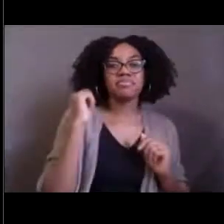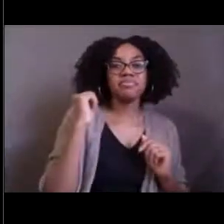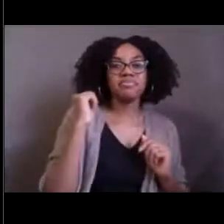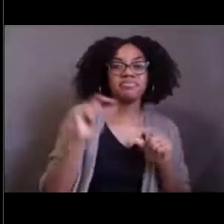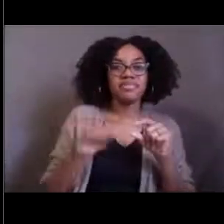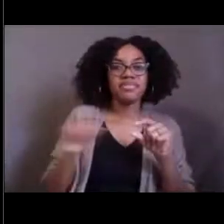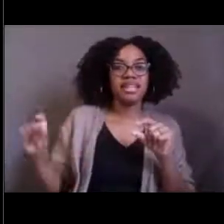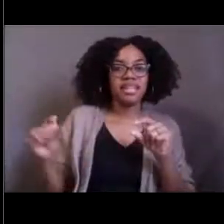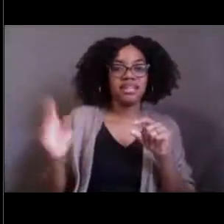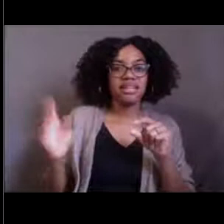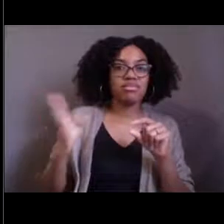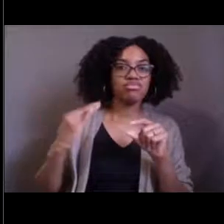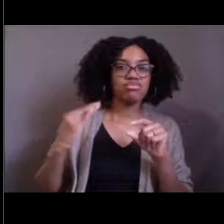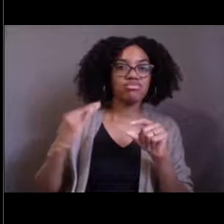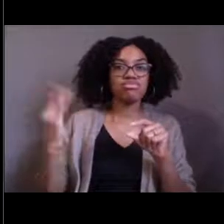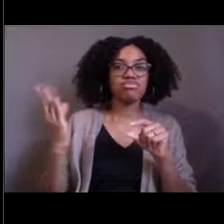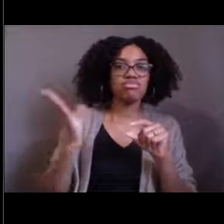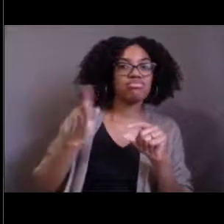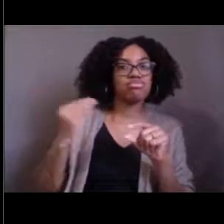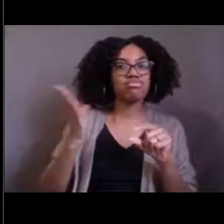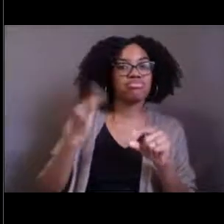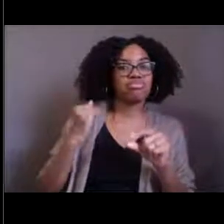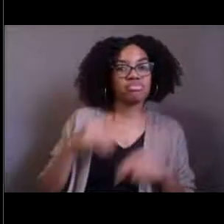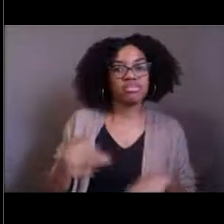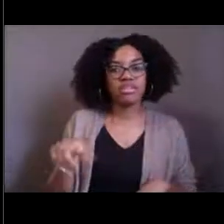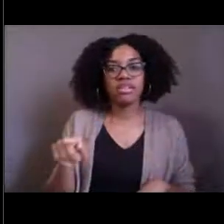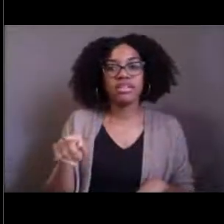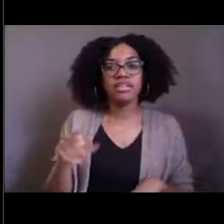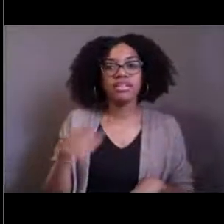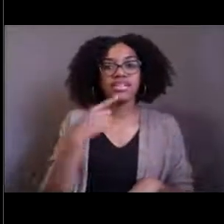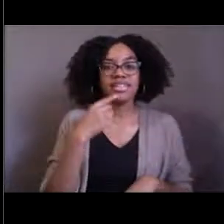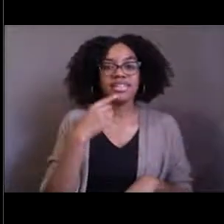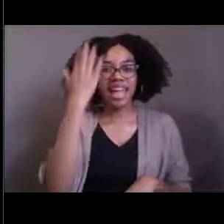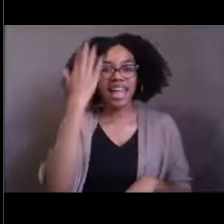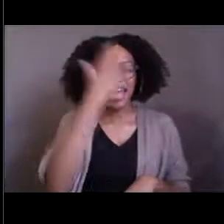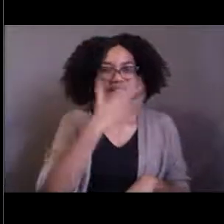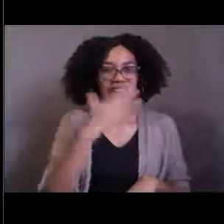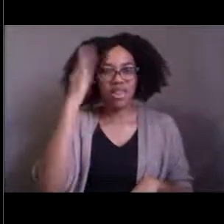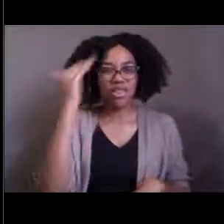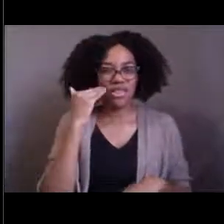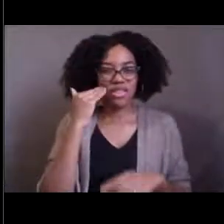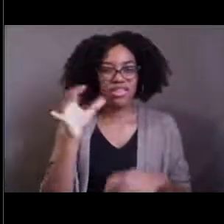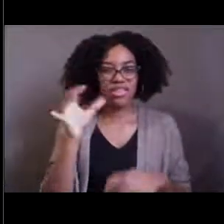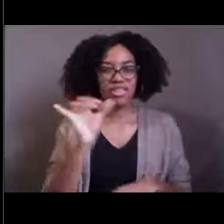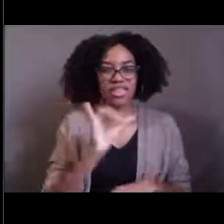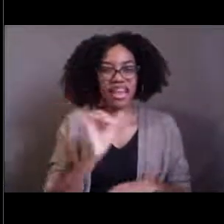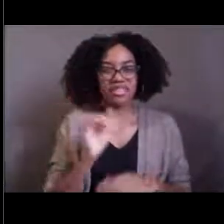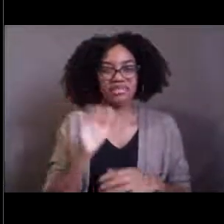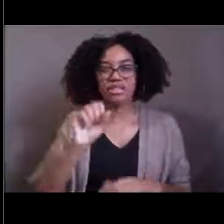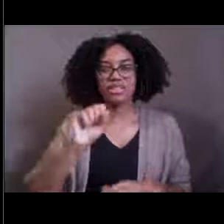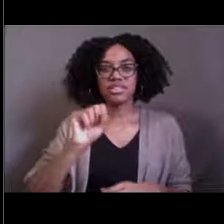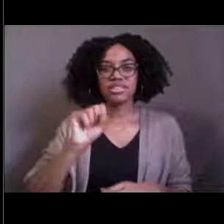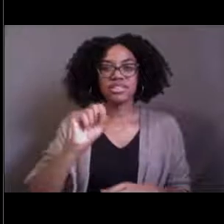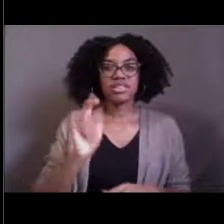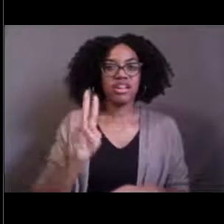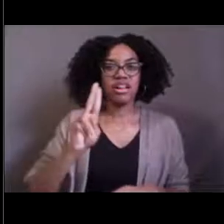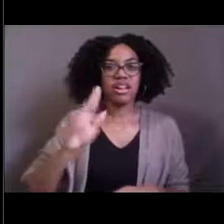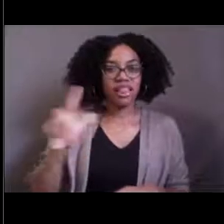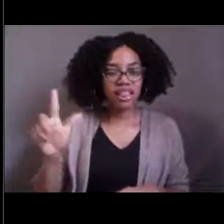Amanda thinks the head looks a little bit like a skull and Kristen thinks it looks like a bottom feeder or a barracuda.